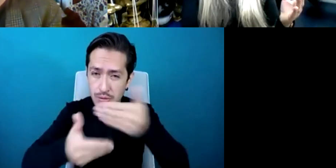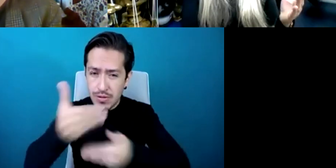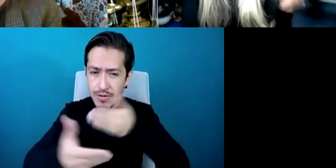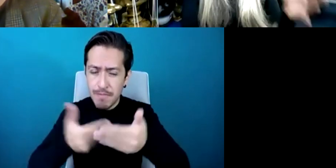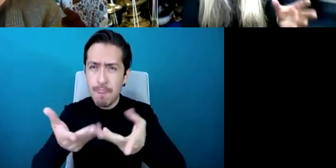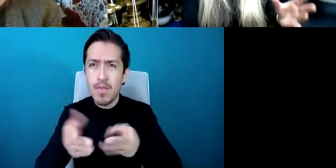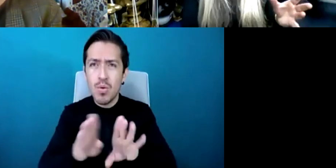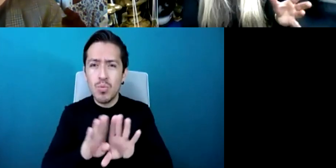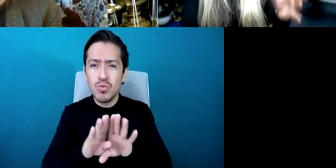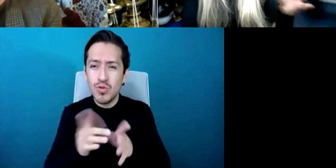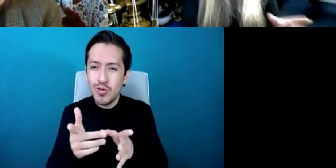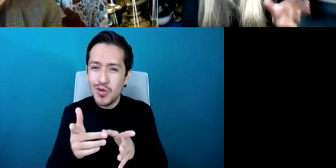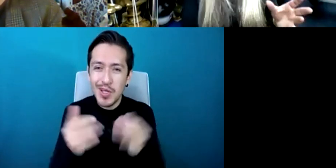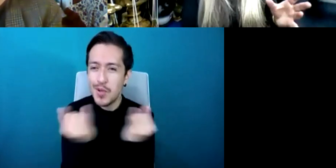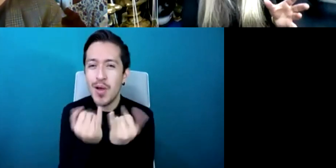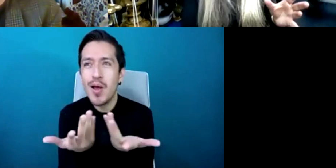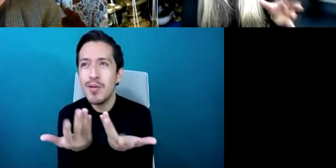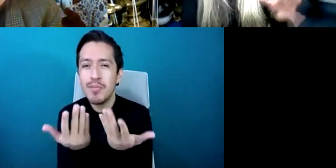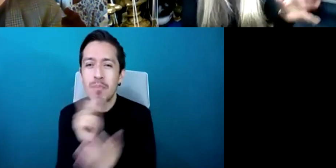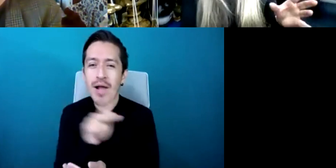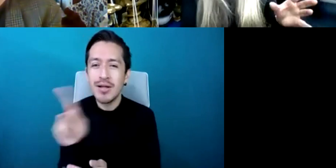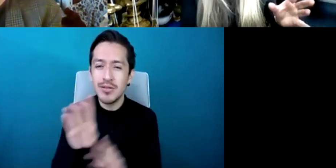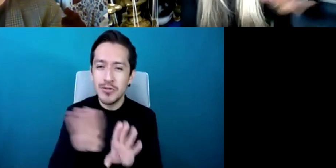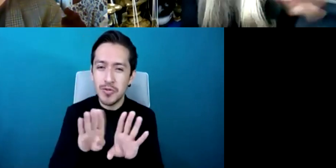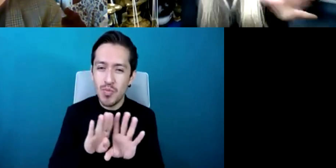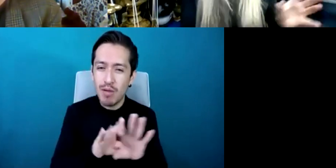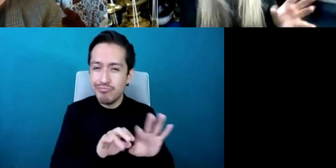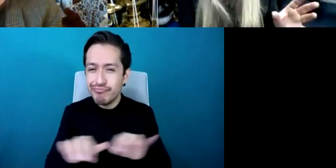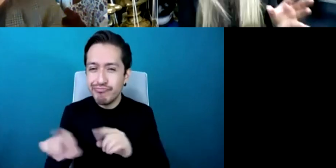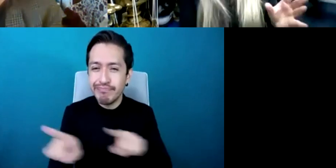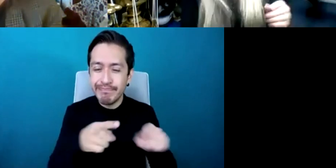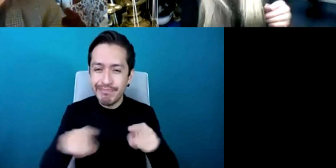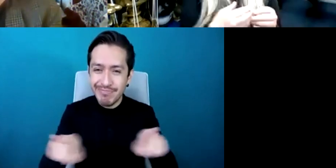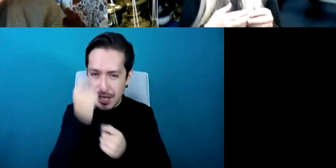play the first bar and repeat the first part or the first measure forevermore the piece of music